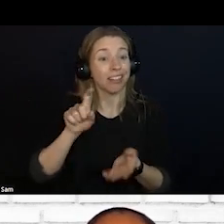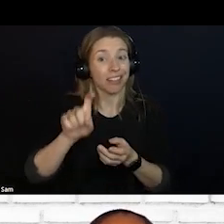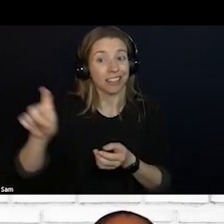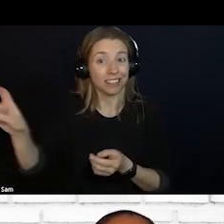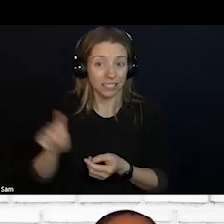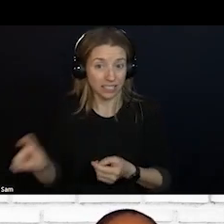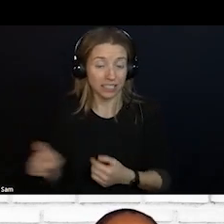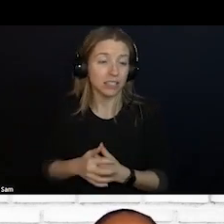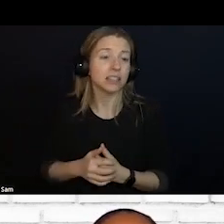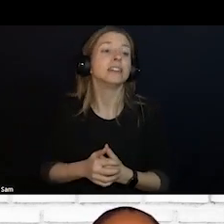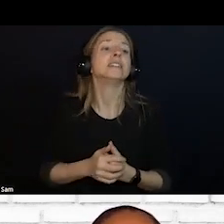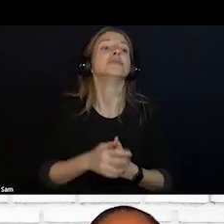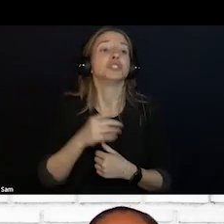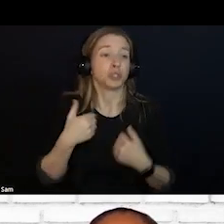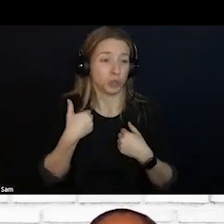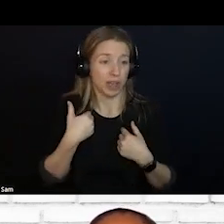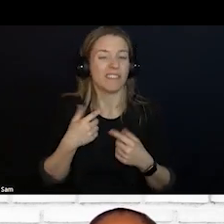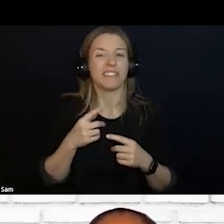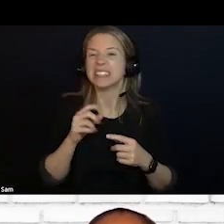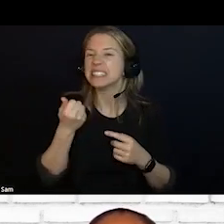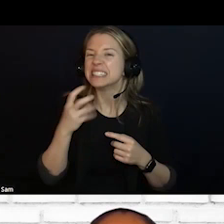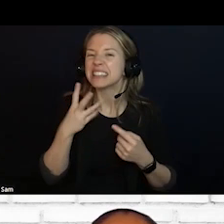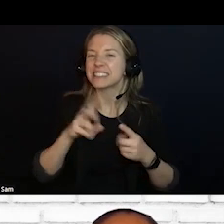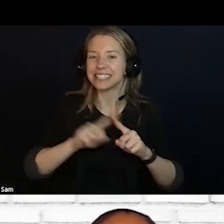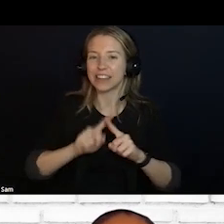WE HAVE HEARD FROM FOLKS THEY ARE WAITING ON AN ORDER FROM